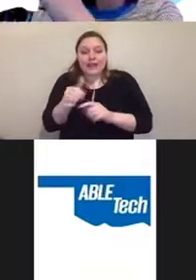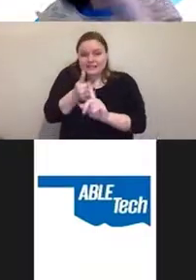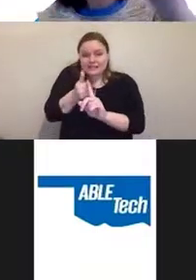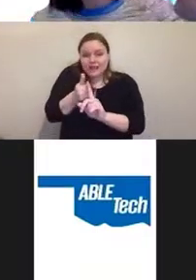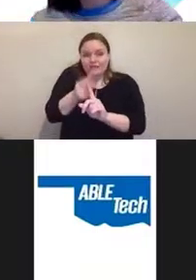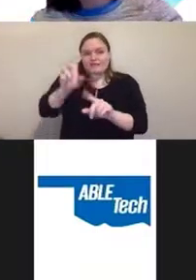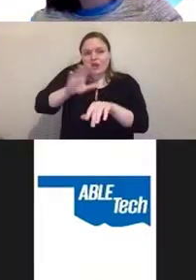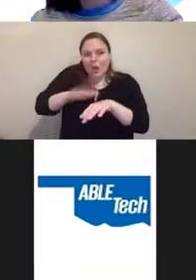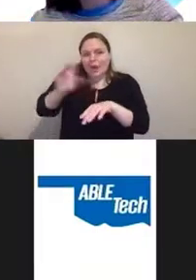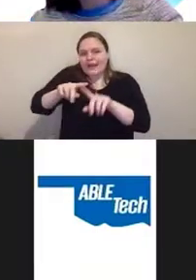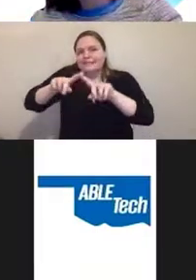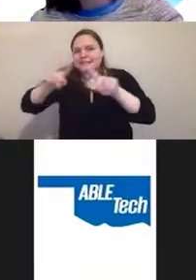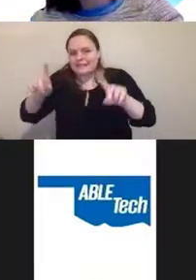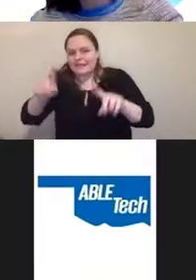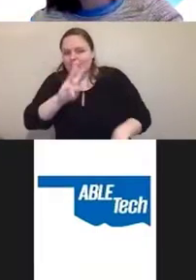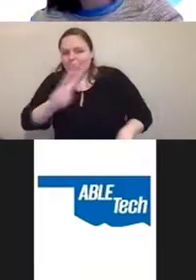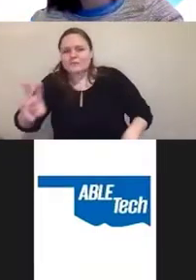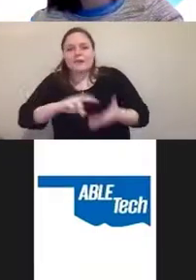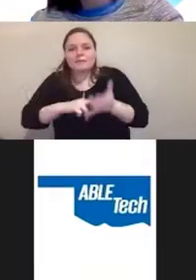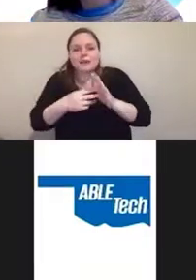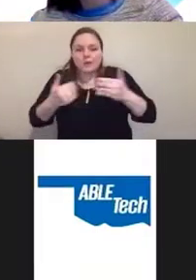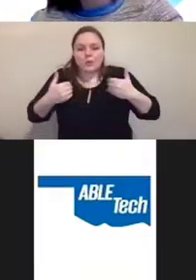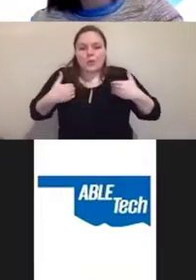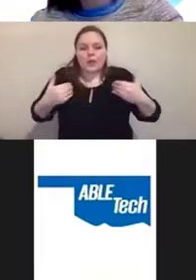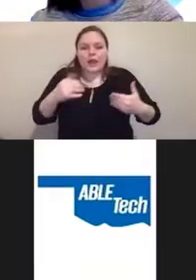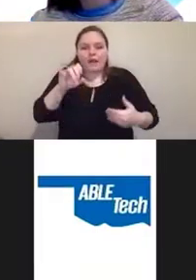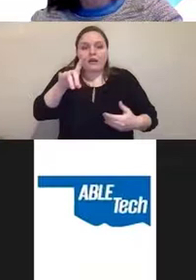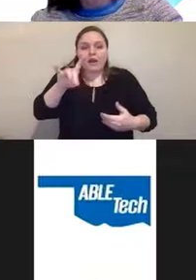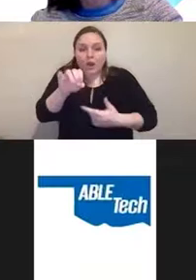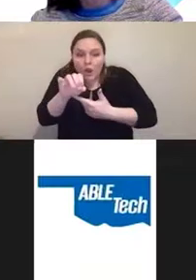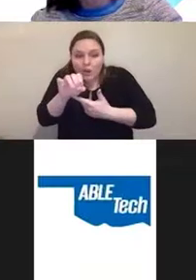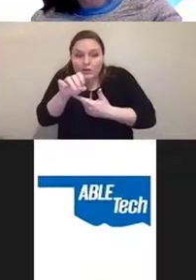So you have a line of code that you have to insert in the destination